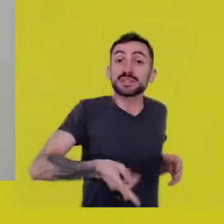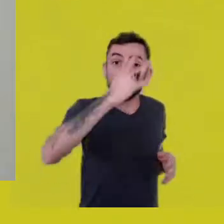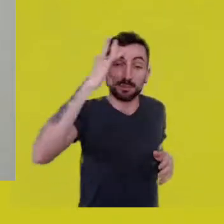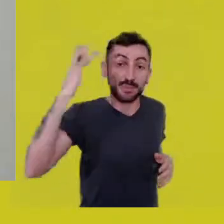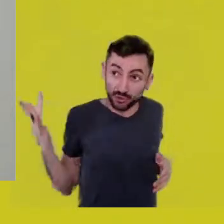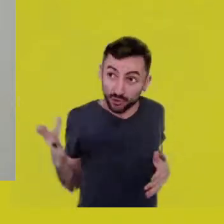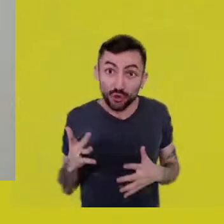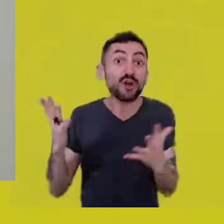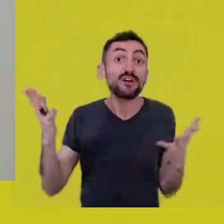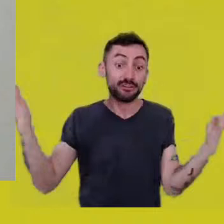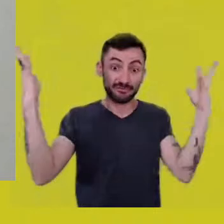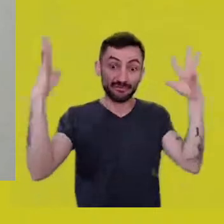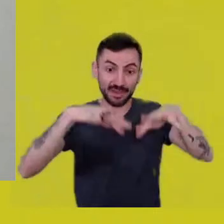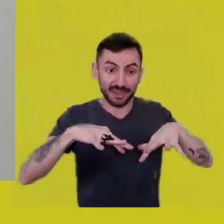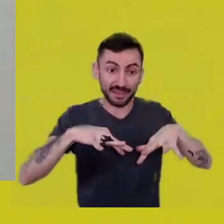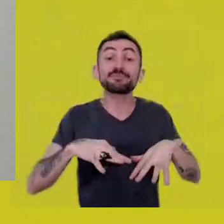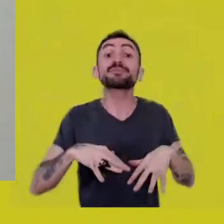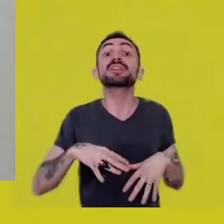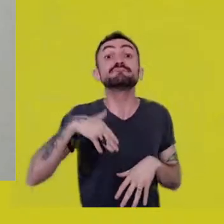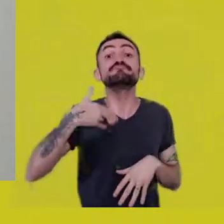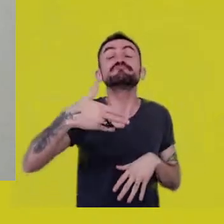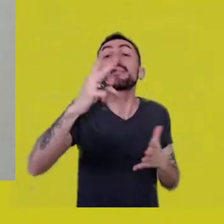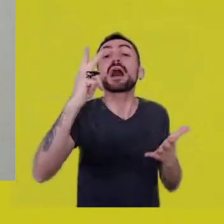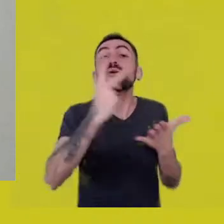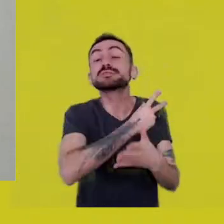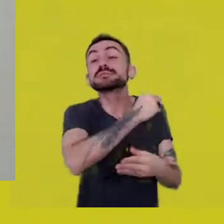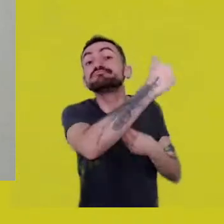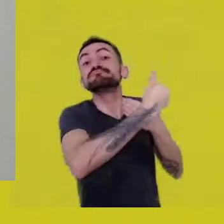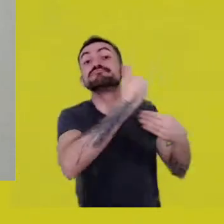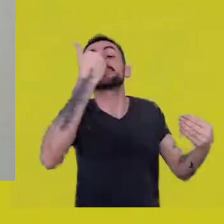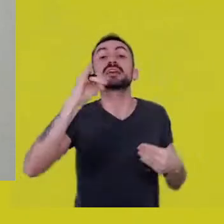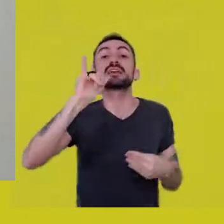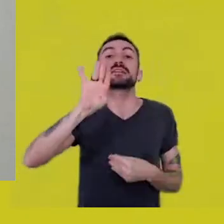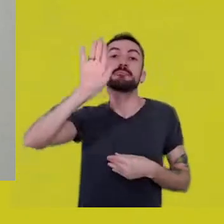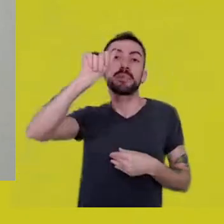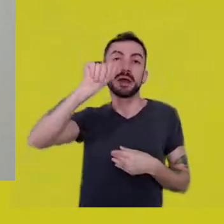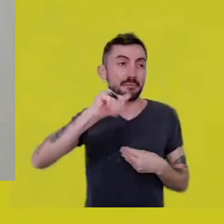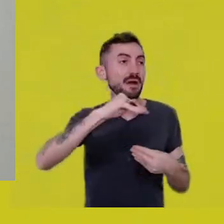Until I was warned by IBAMA that I couldn’t gather that many people there